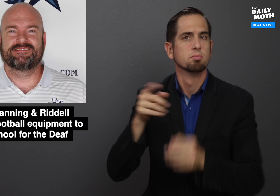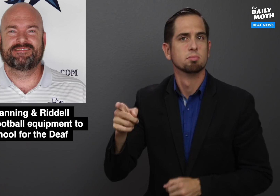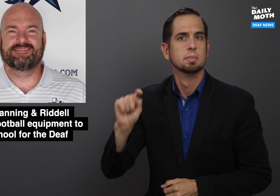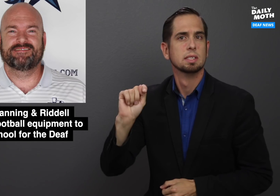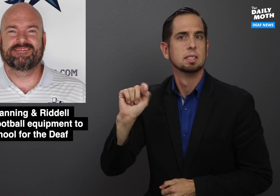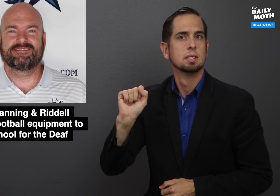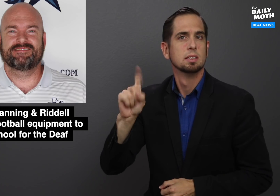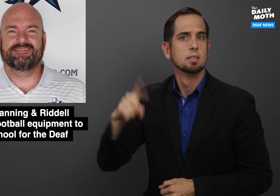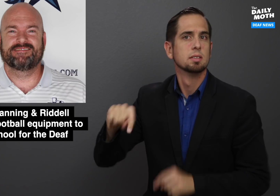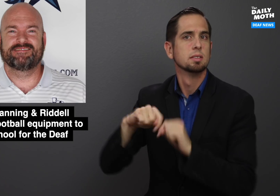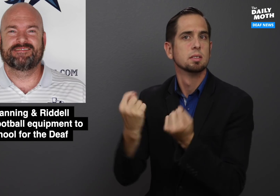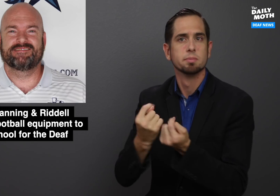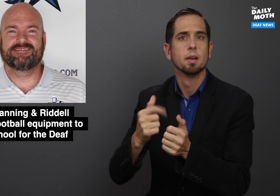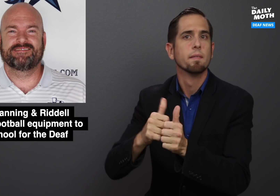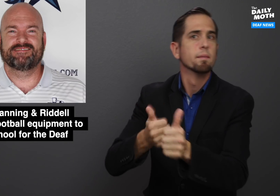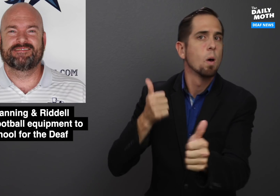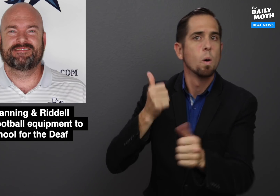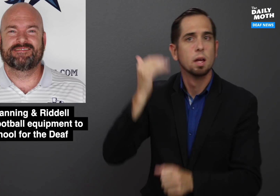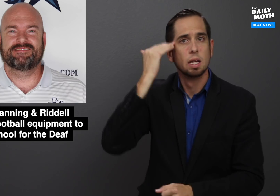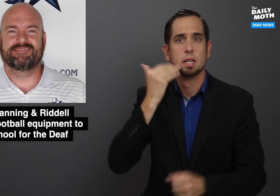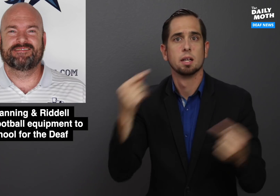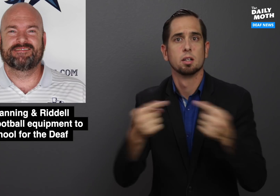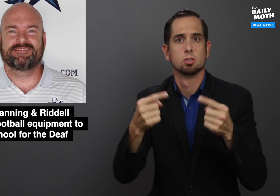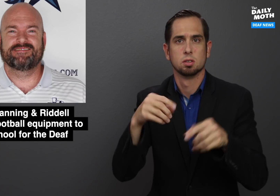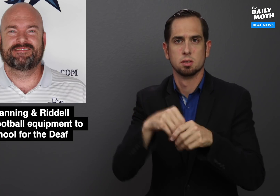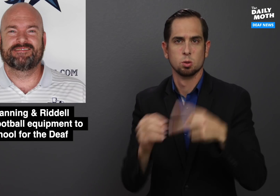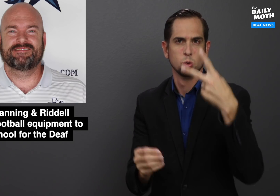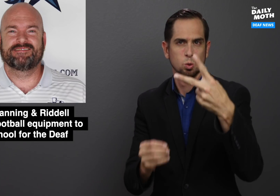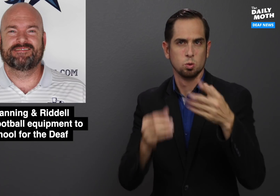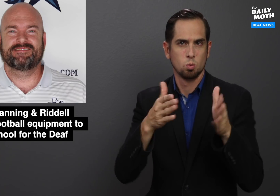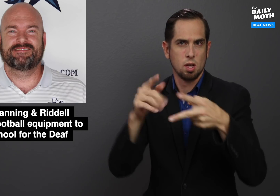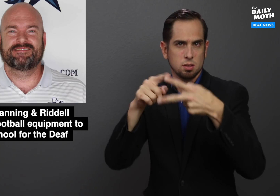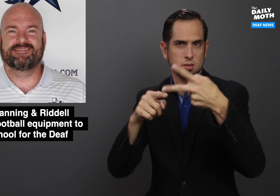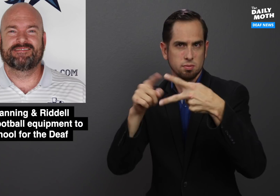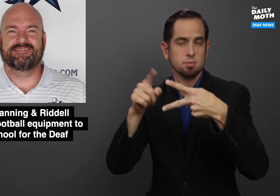TSD avoids head injuries in two different ways.